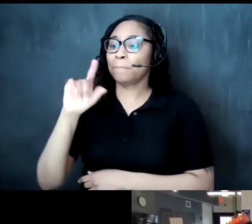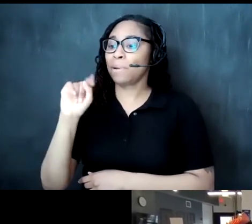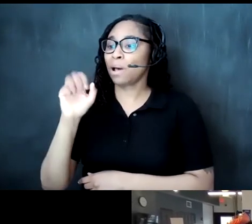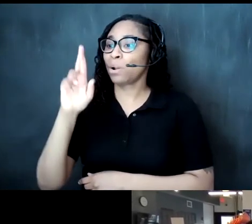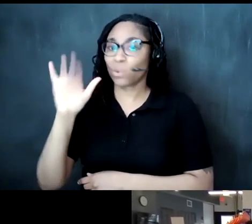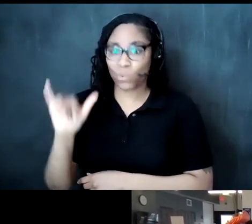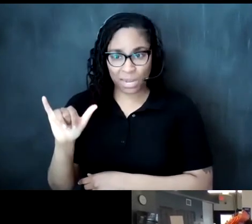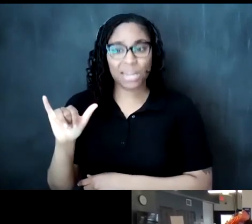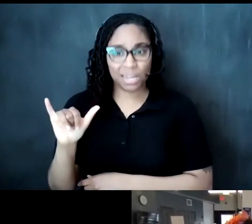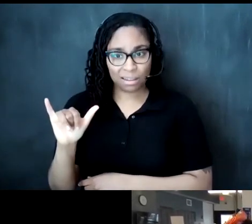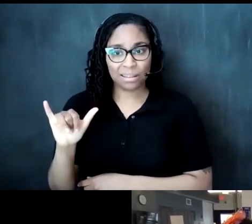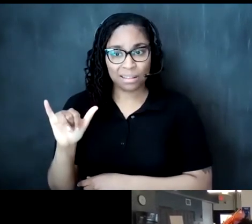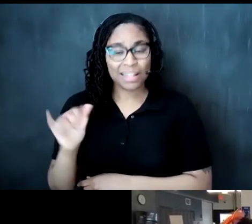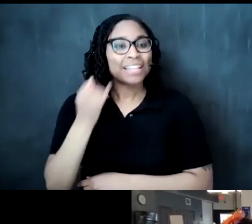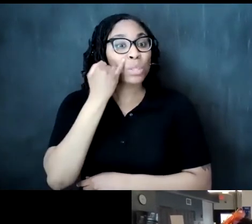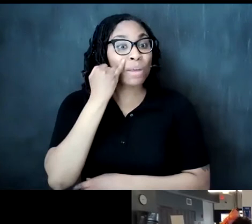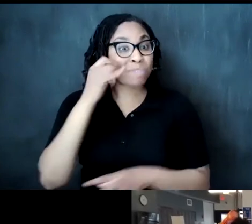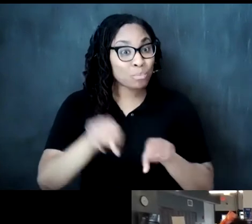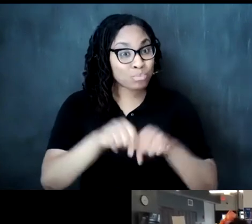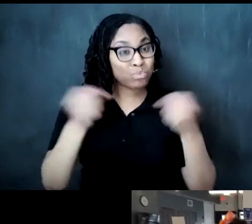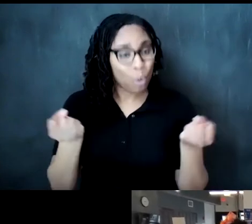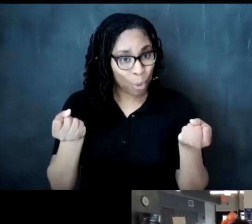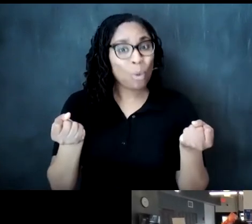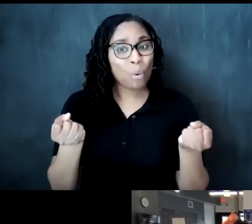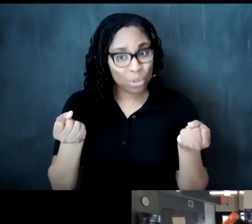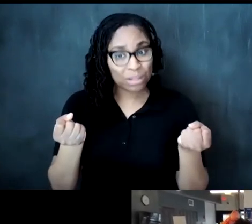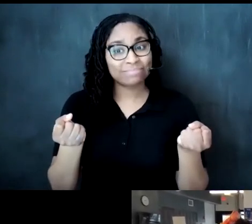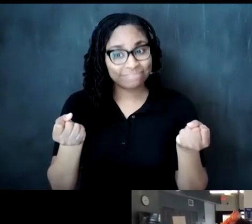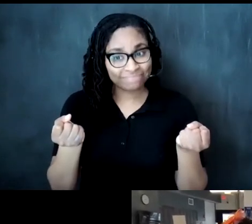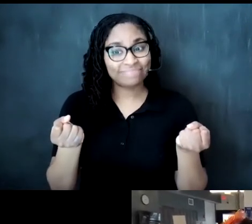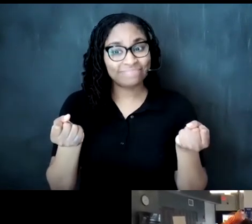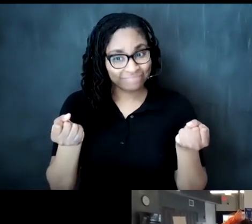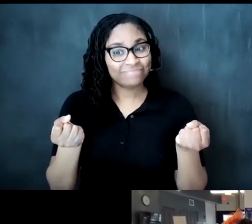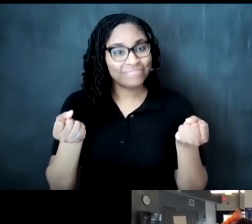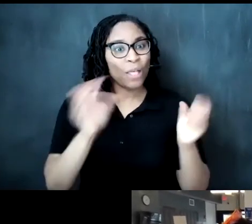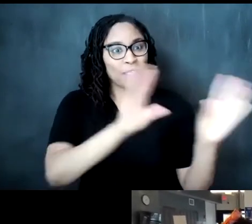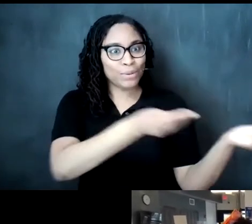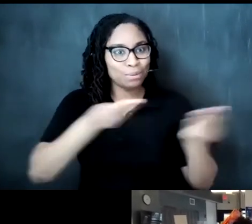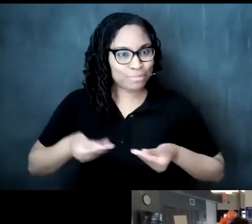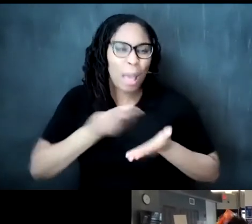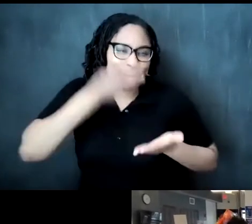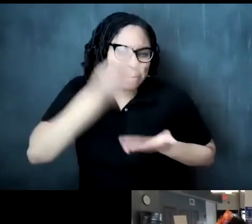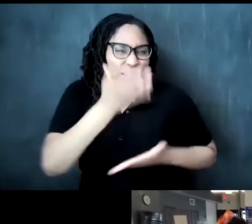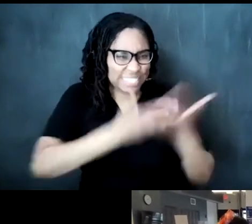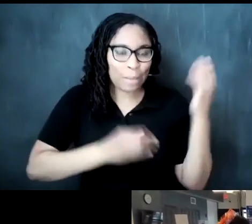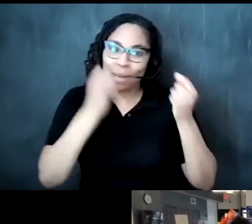pottery was broken you could take it so i i took i bought some pieces but i took a lot of the broken